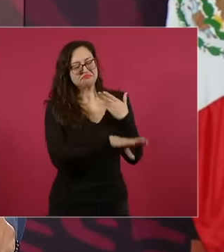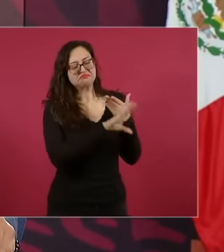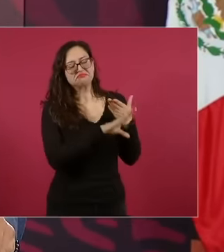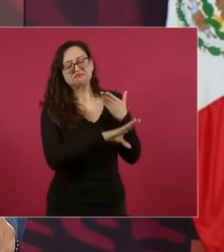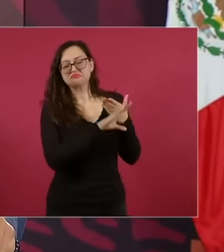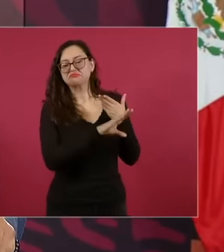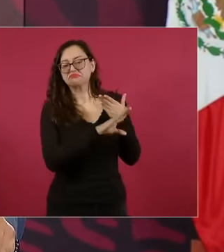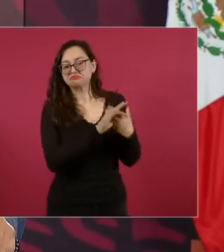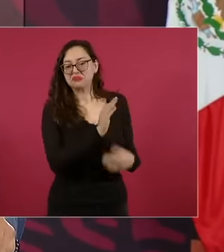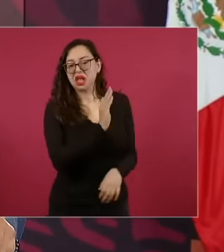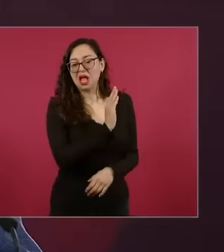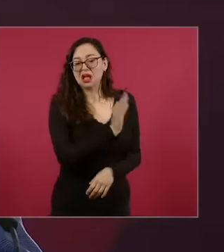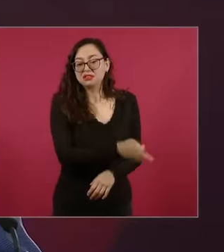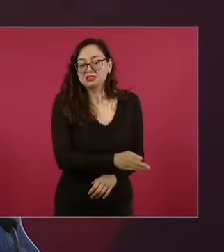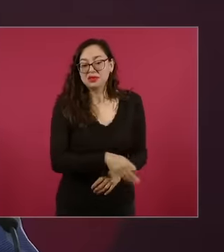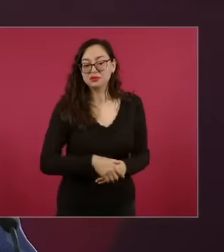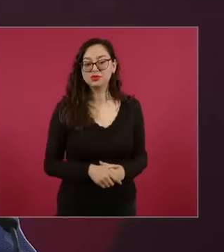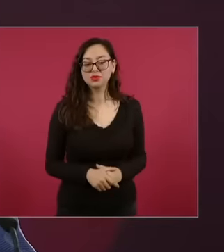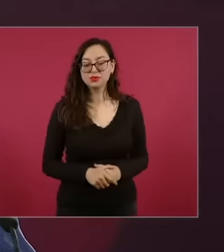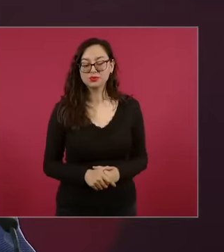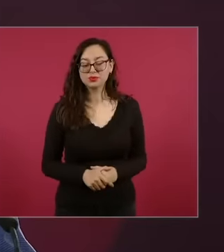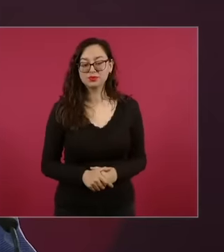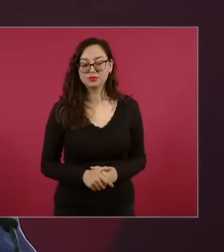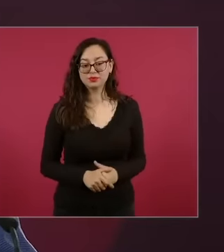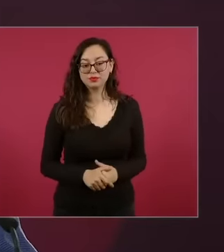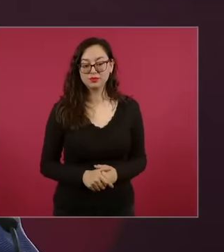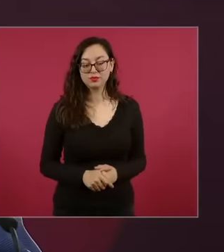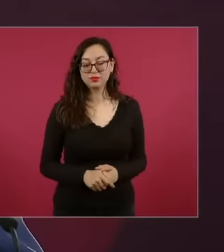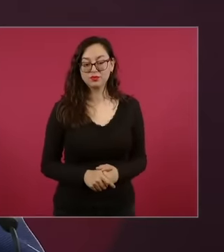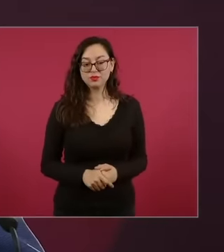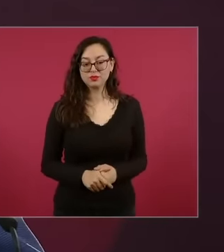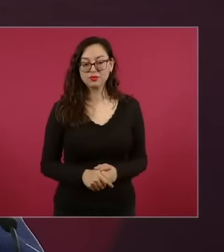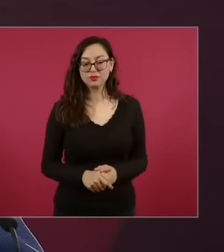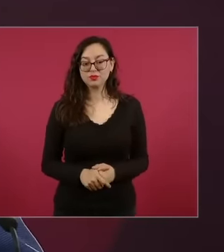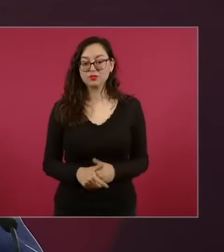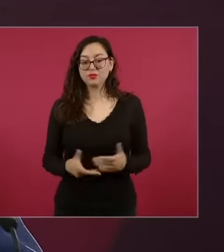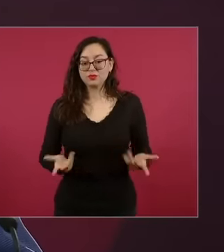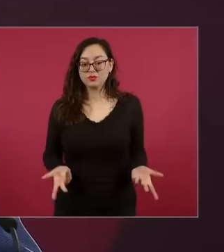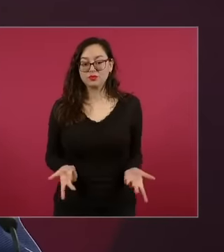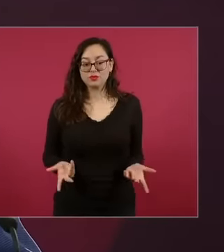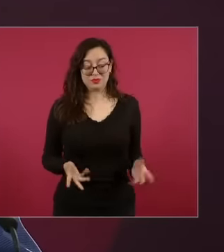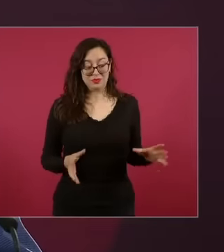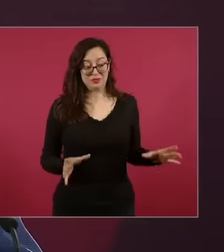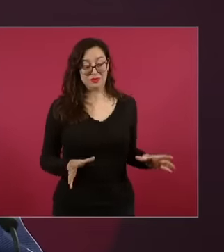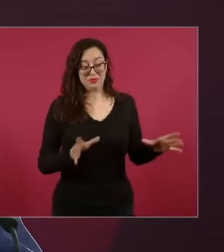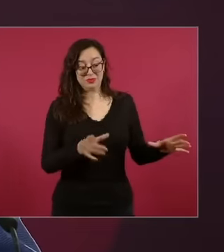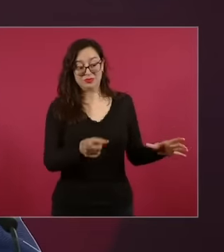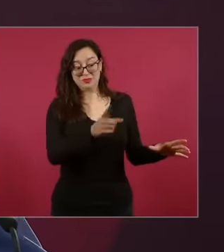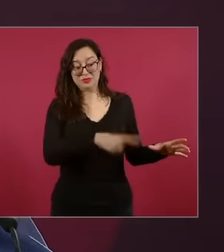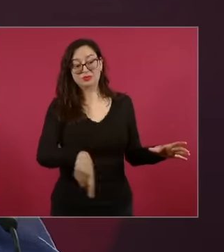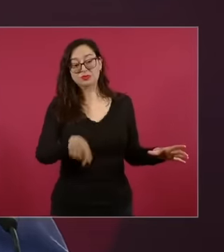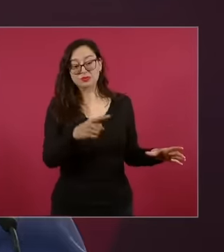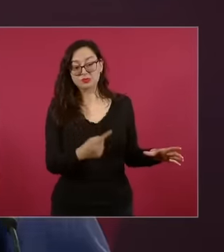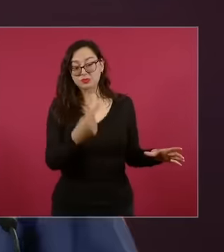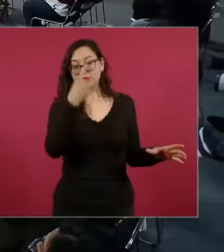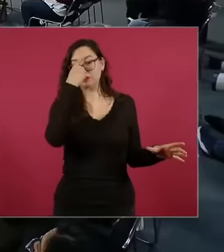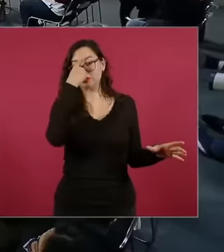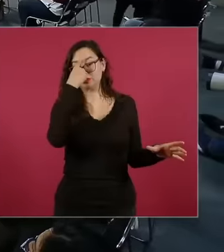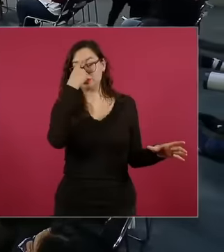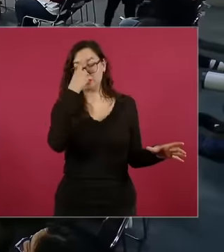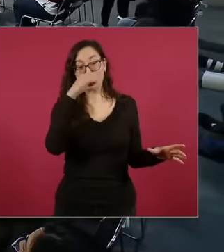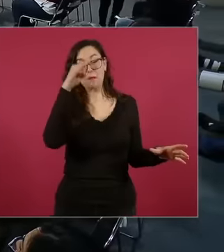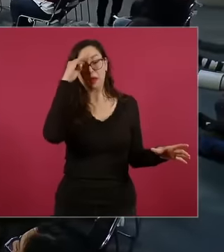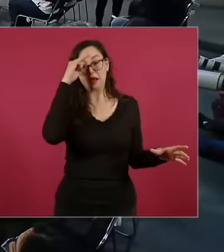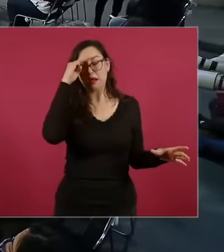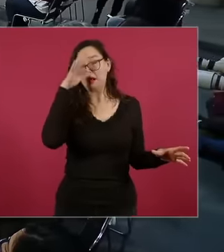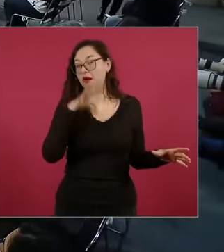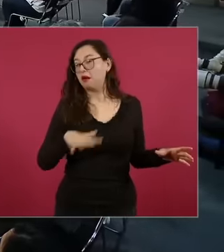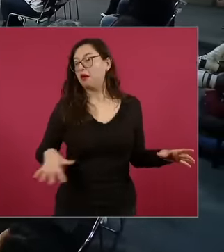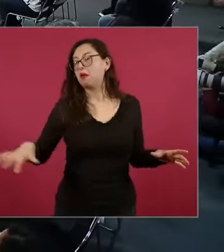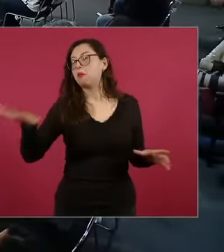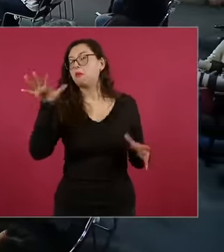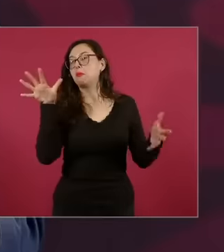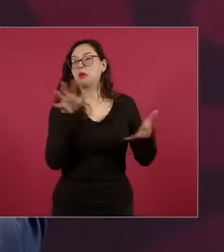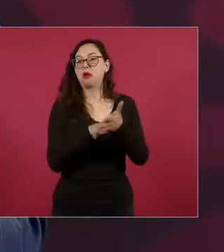, and for them the people do not exist and they think that the people are stupid when they are stupid. He is the one who